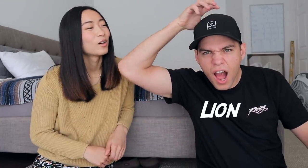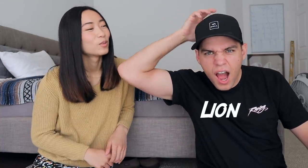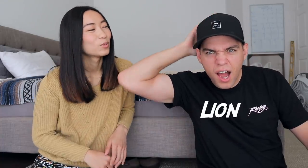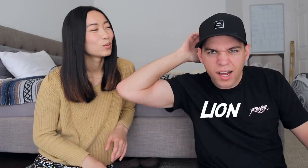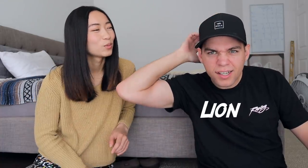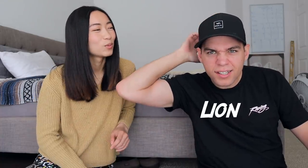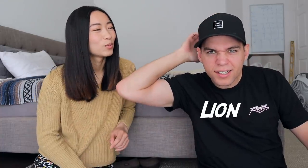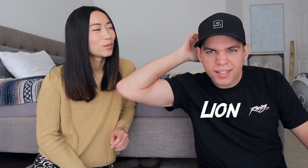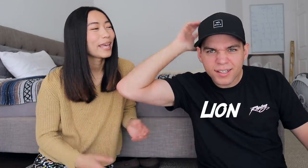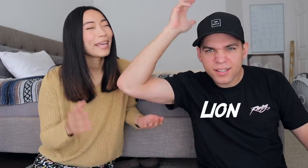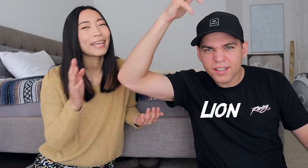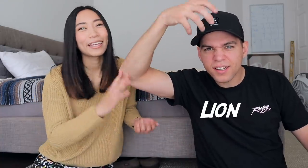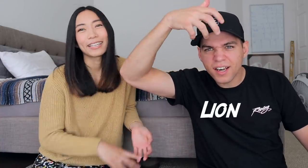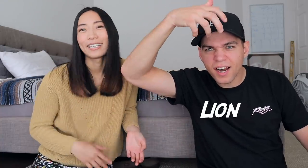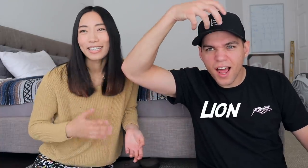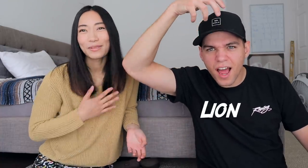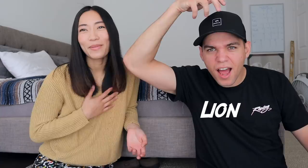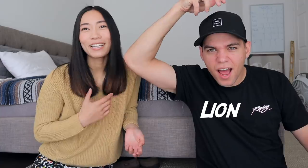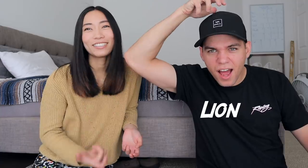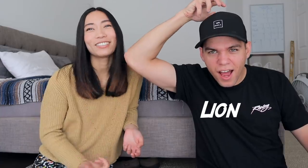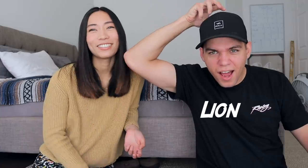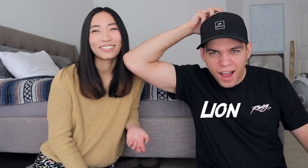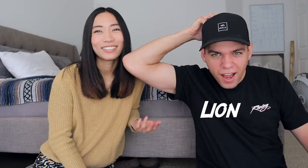oh Lion Hey it's my turn